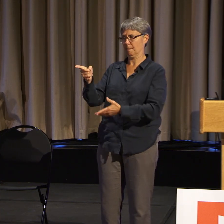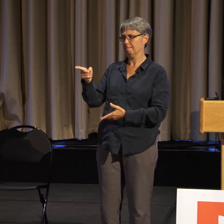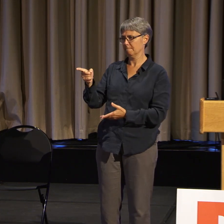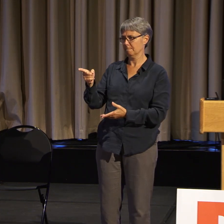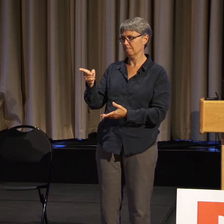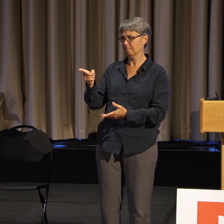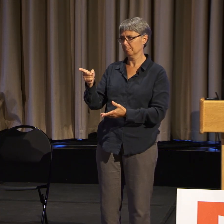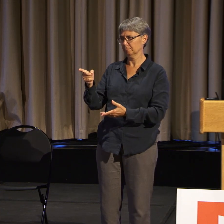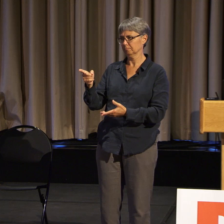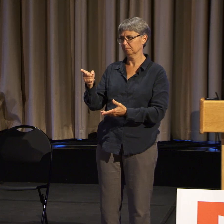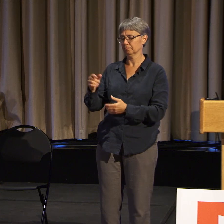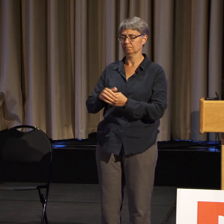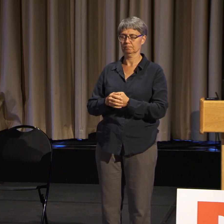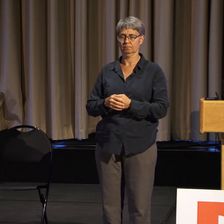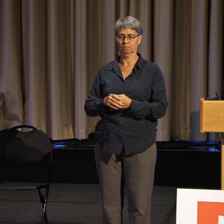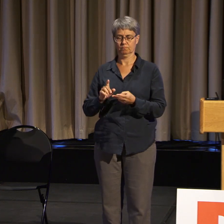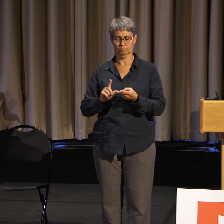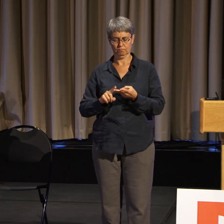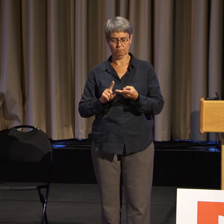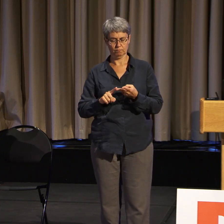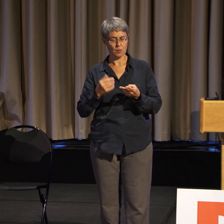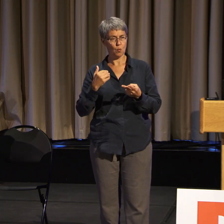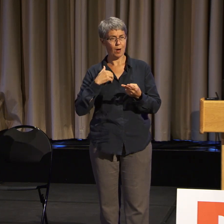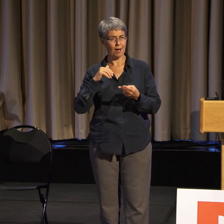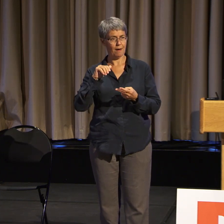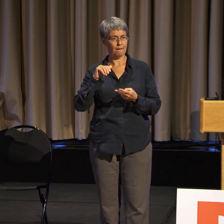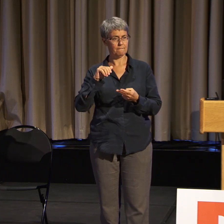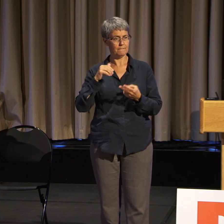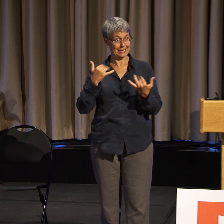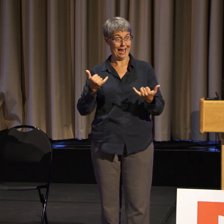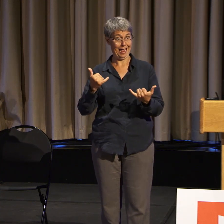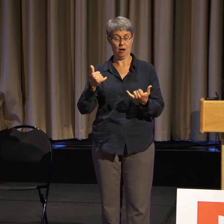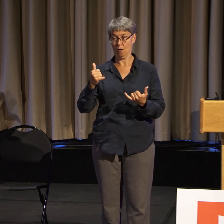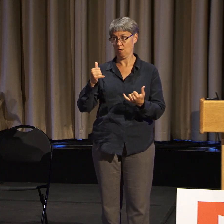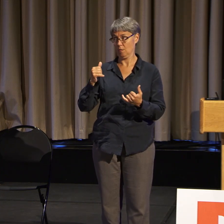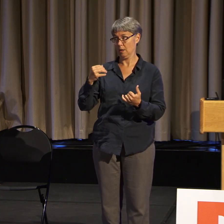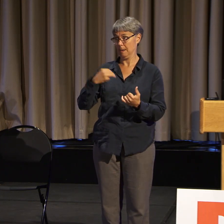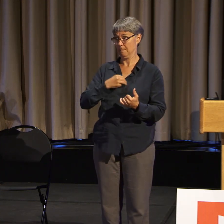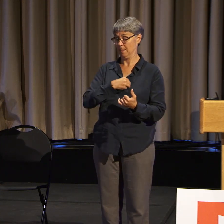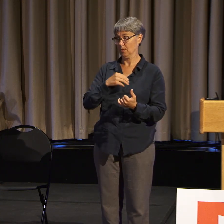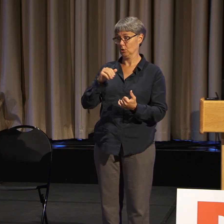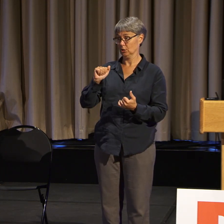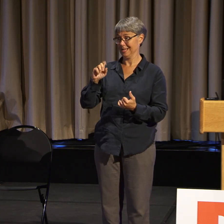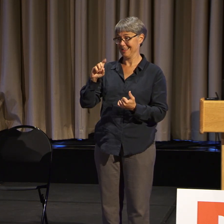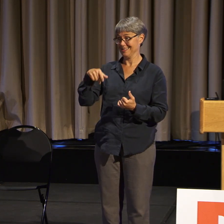And we have ADAPT members now, especially our Texas folks,